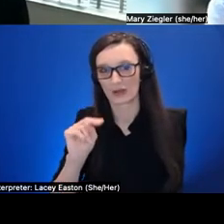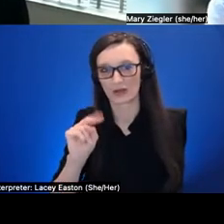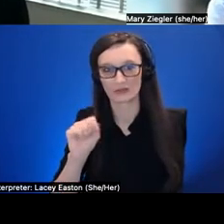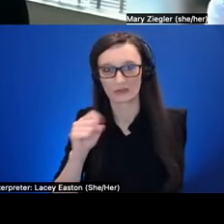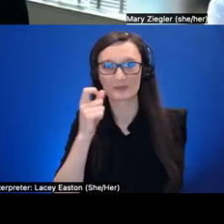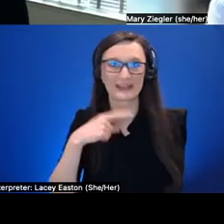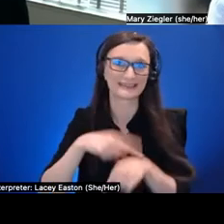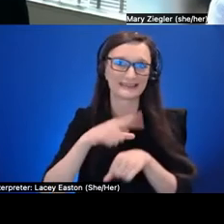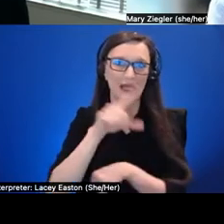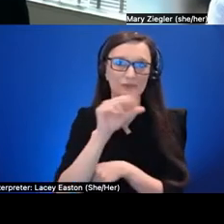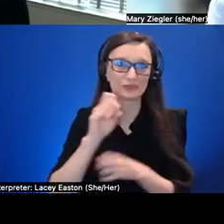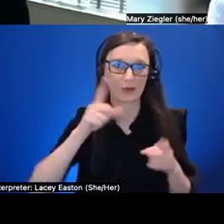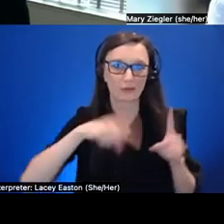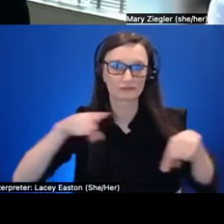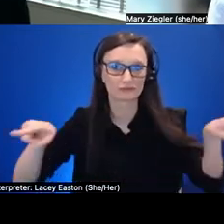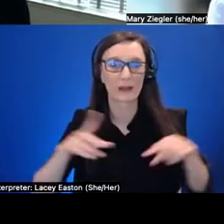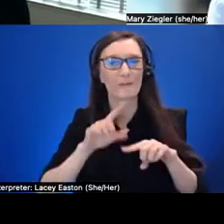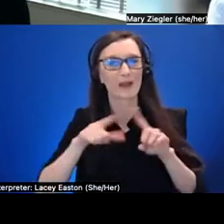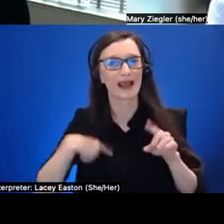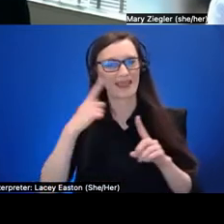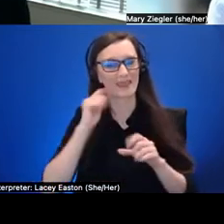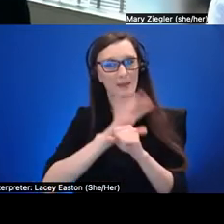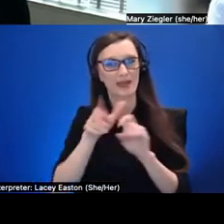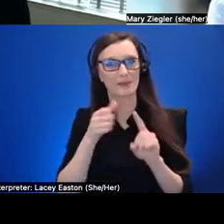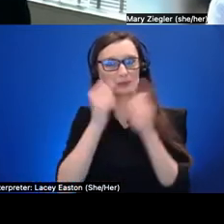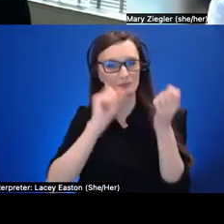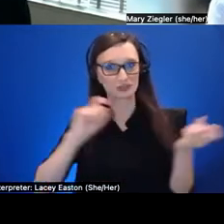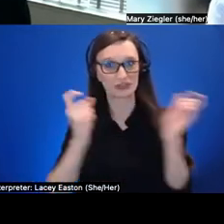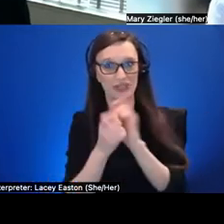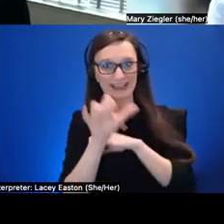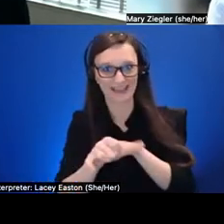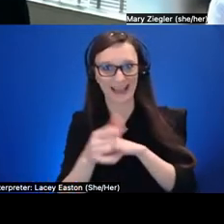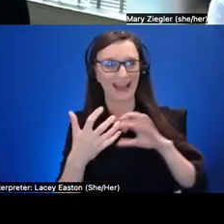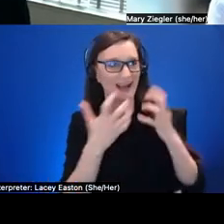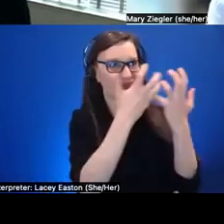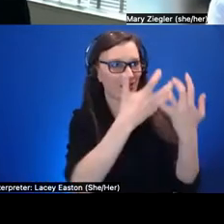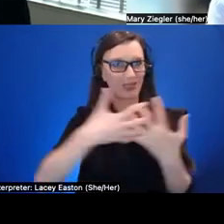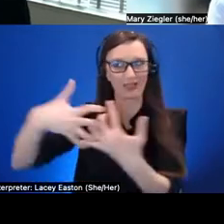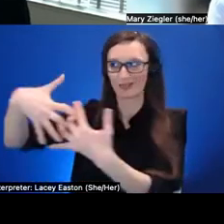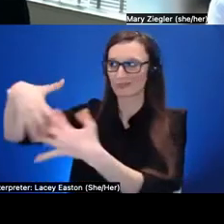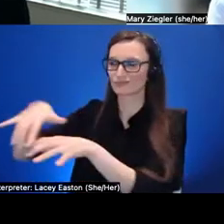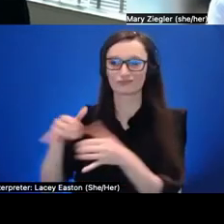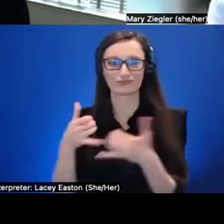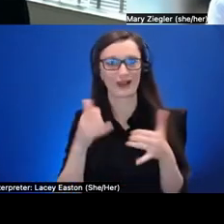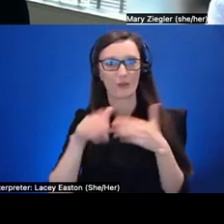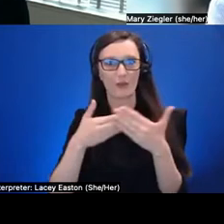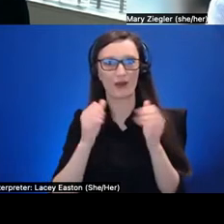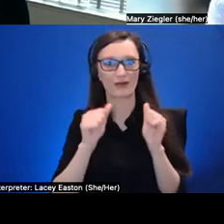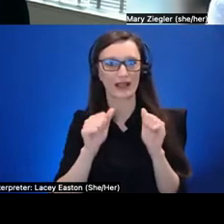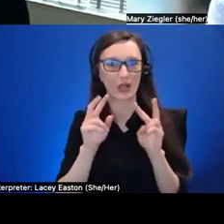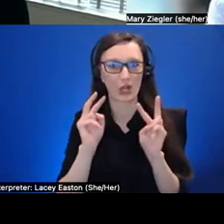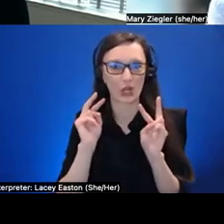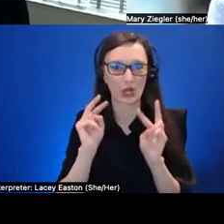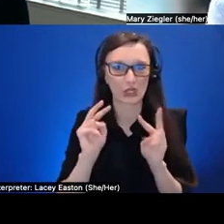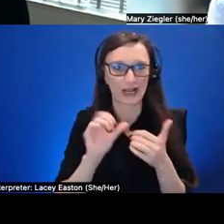that and hopefully work with the uh institution to to help to look at overcoming that as a challenge